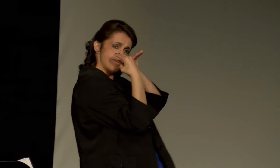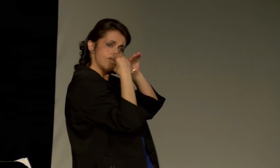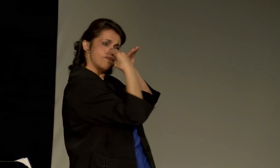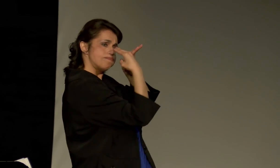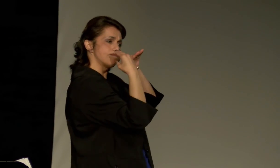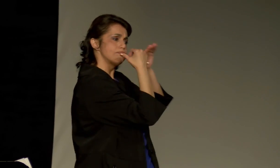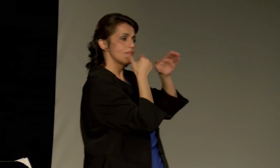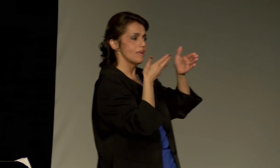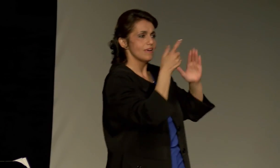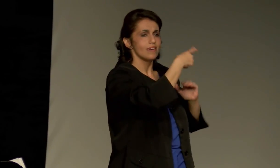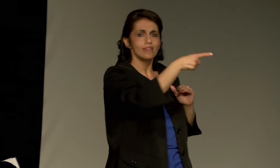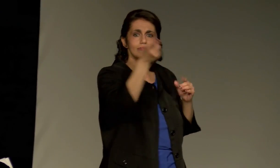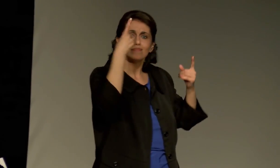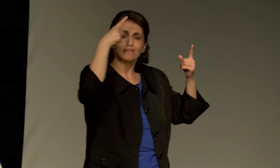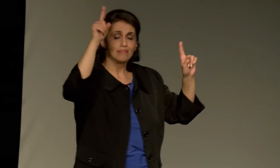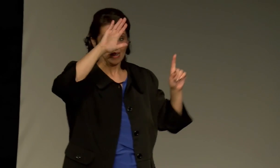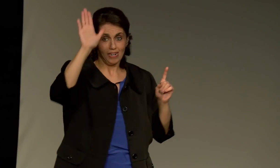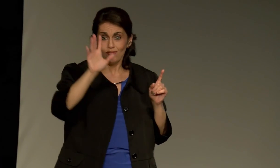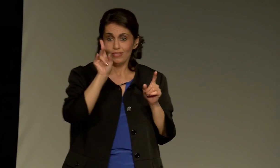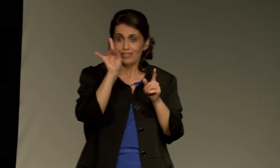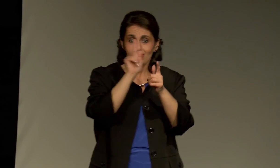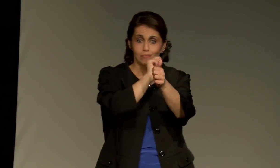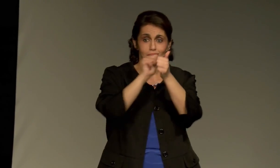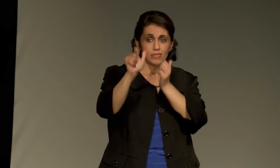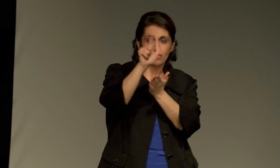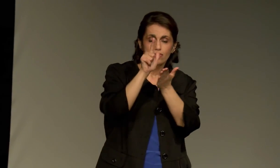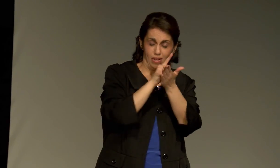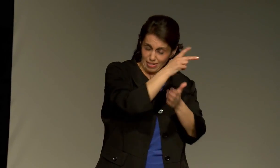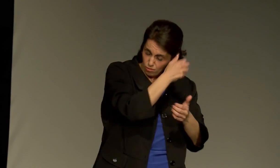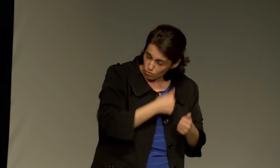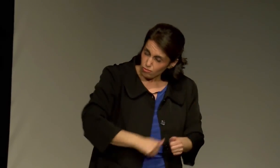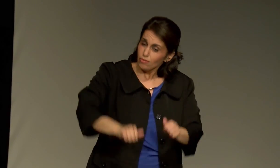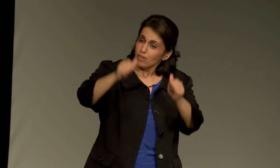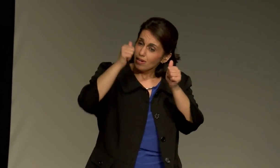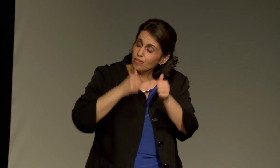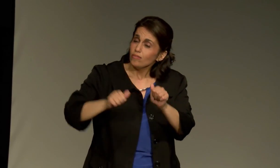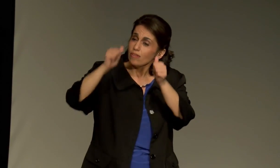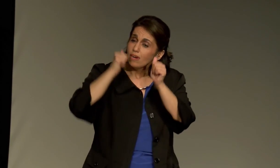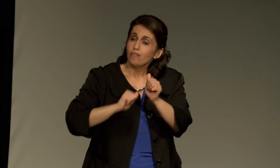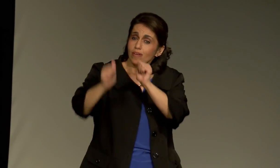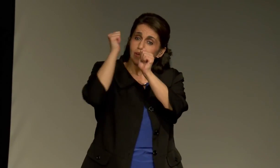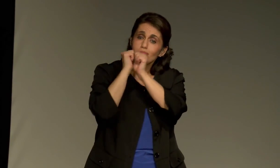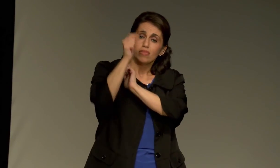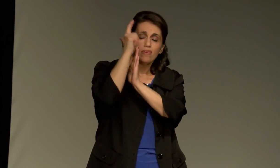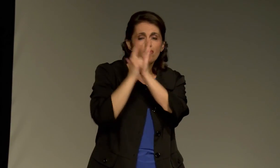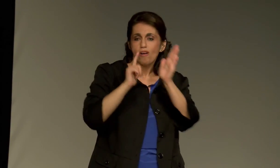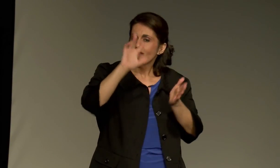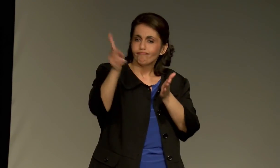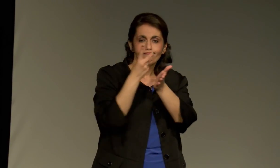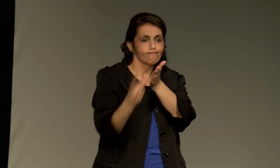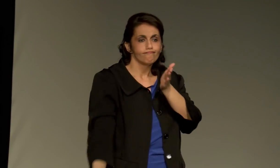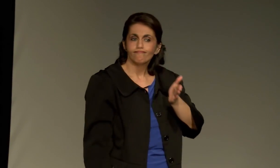But, there was resistance from the deaf community, and he tried over and over again to pass several